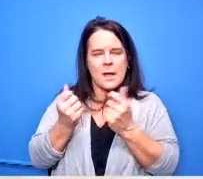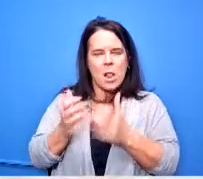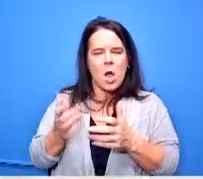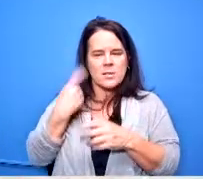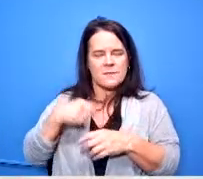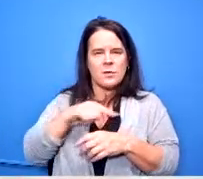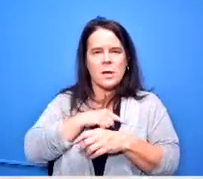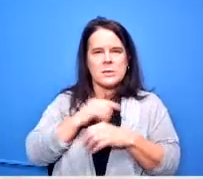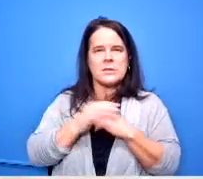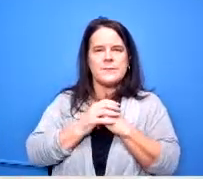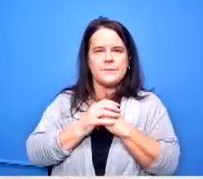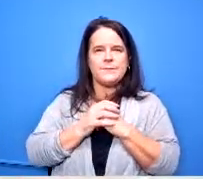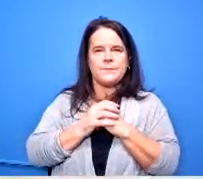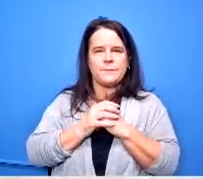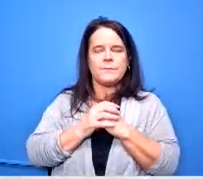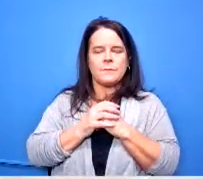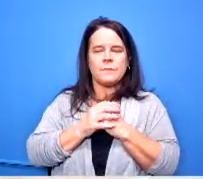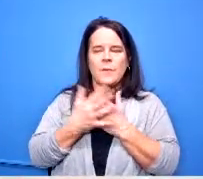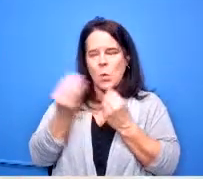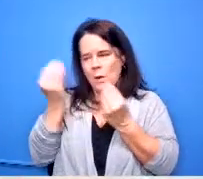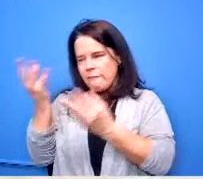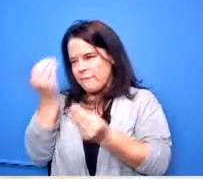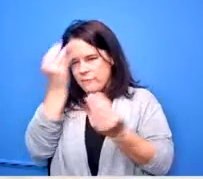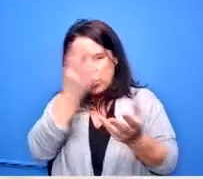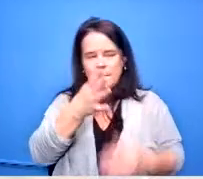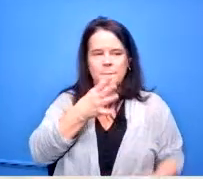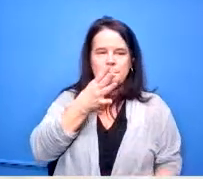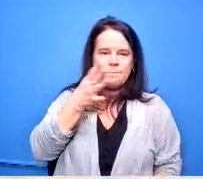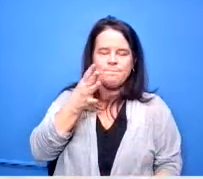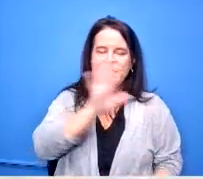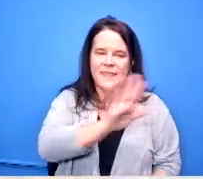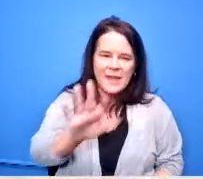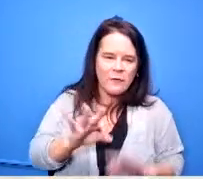and we just want to let their families know that we appreciate the work they did do here